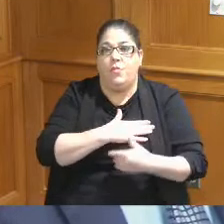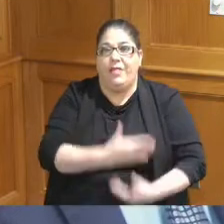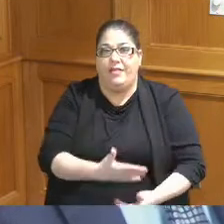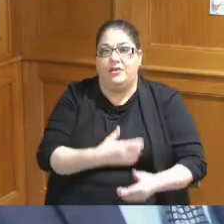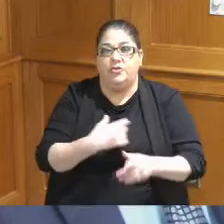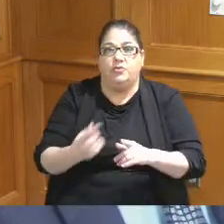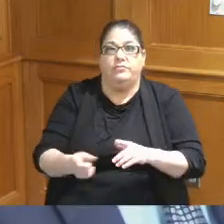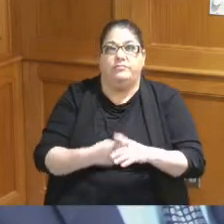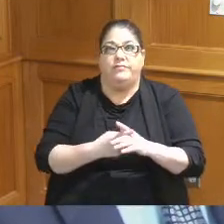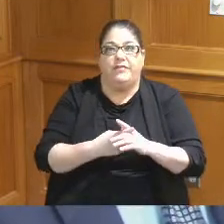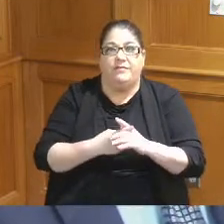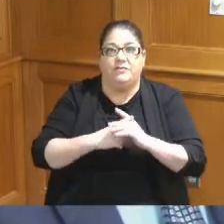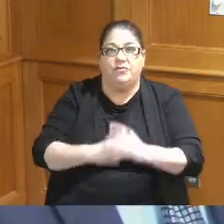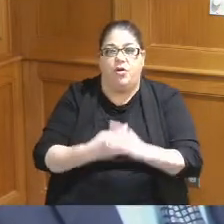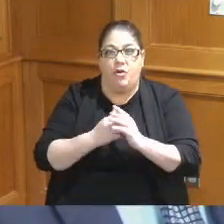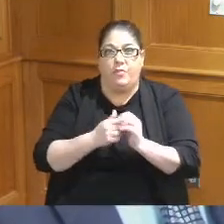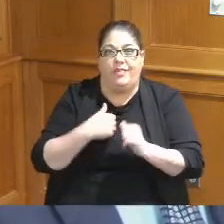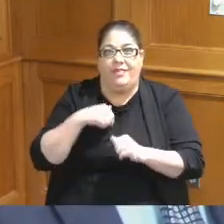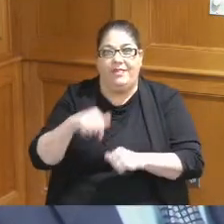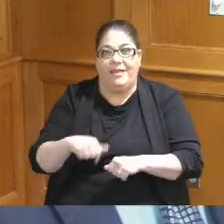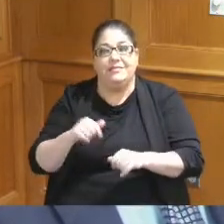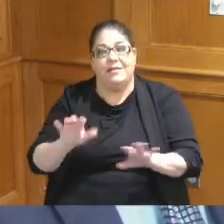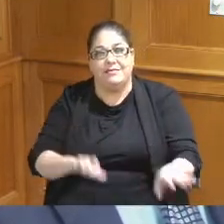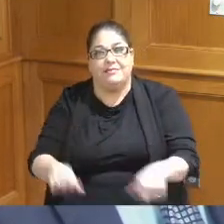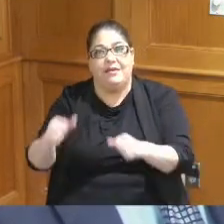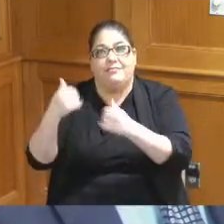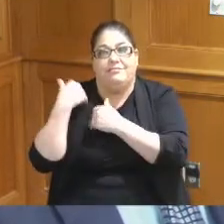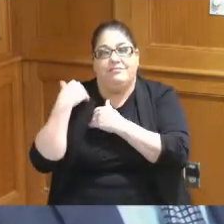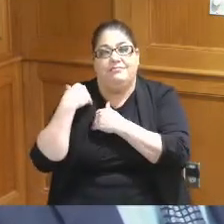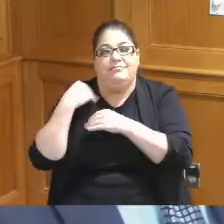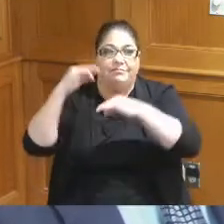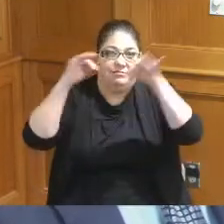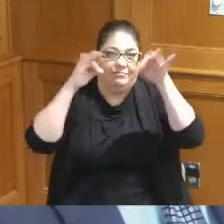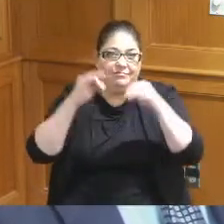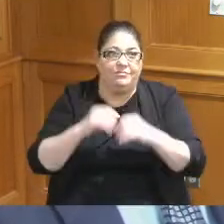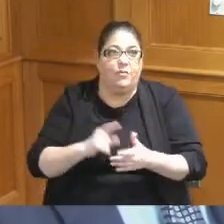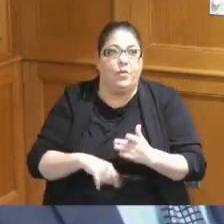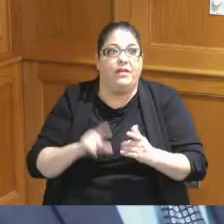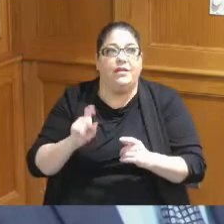here and that the hoteliers are also on board I mean the folks that are most affected by that one